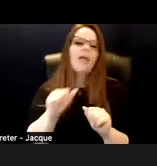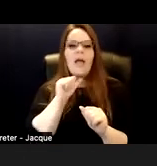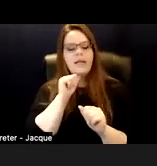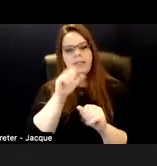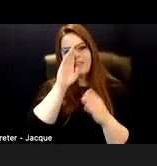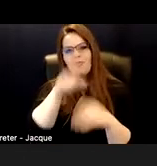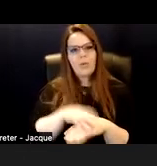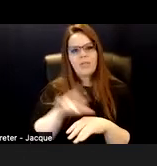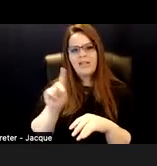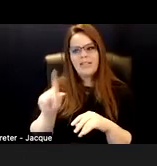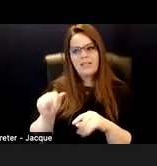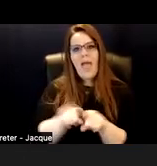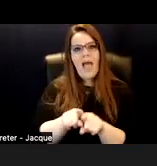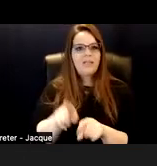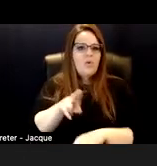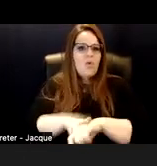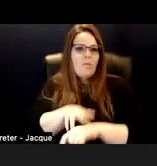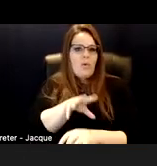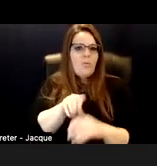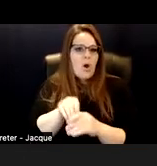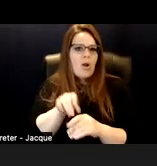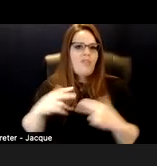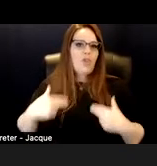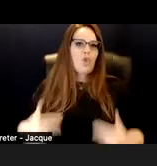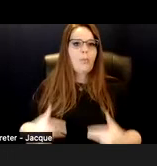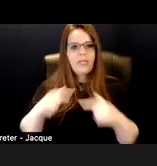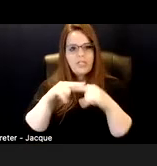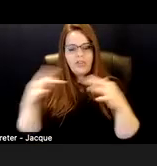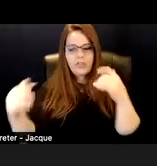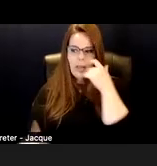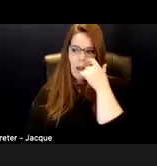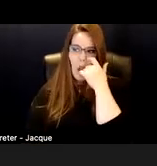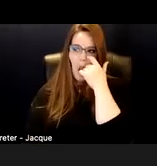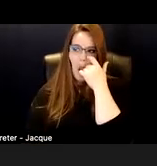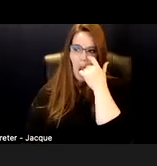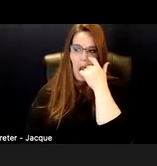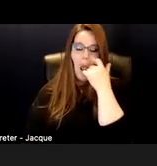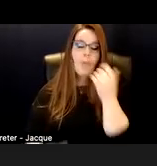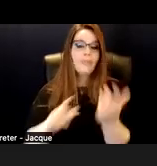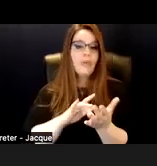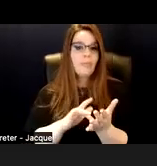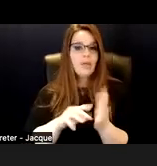of our human diversity. And this also, the medical model also reinforces